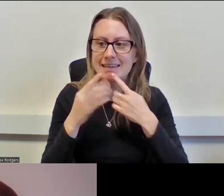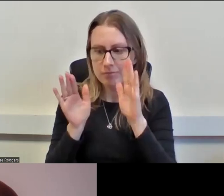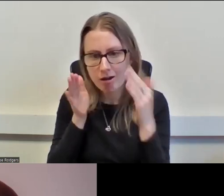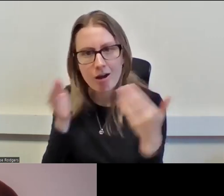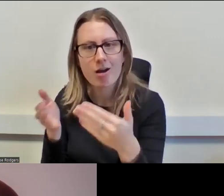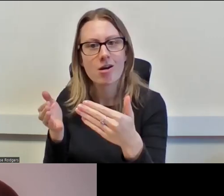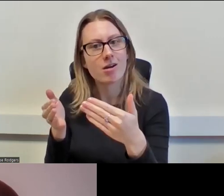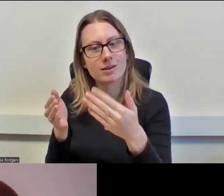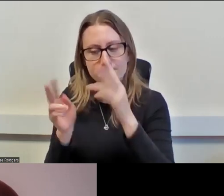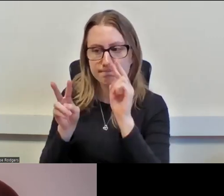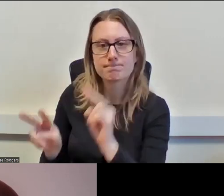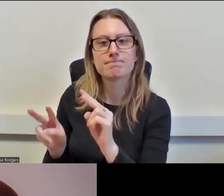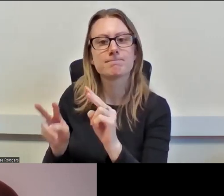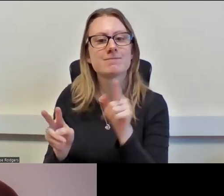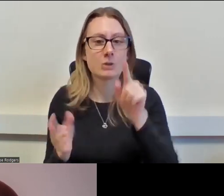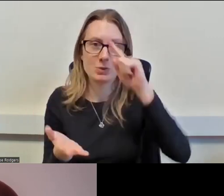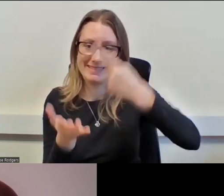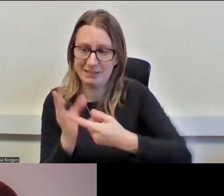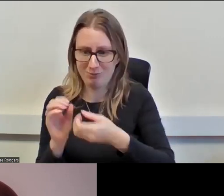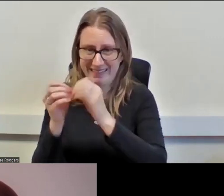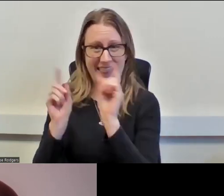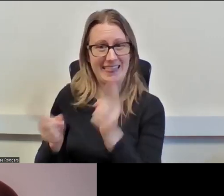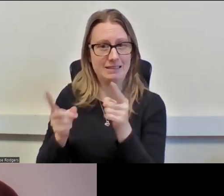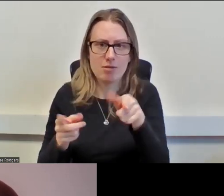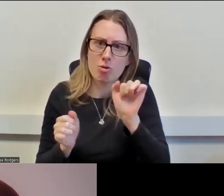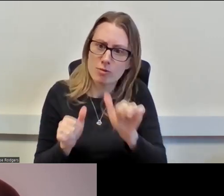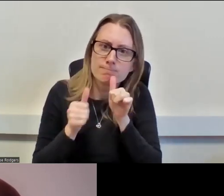decision-making is all where it's at! So, I'm going to hand over to Debbie who's going